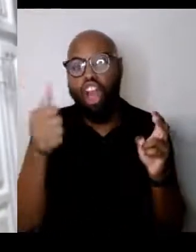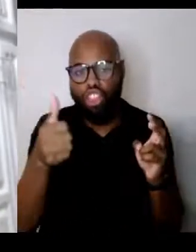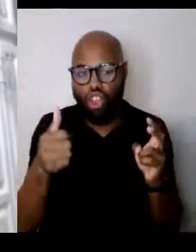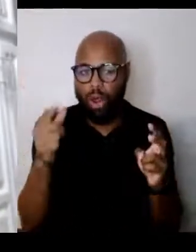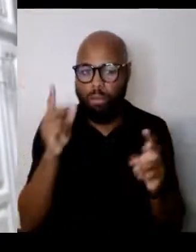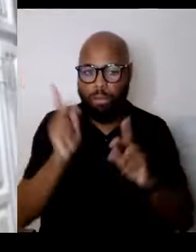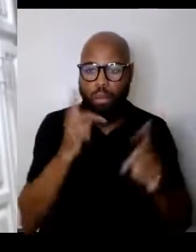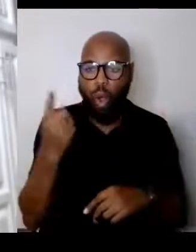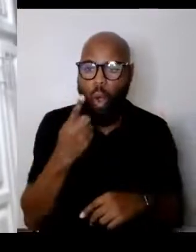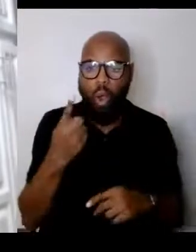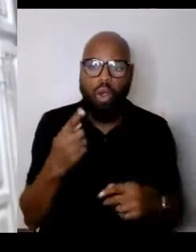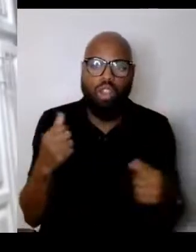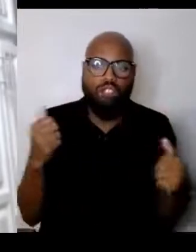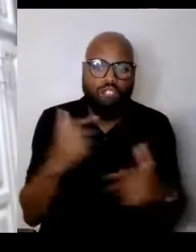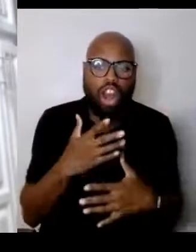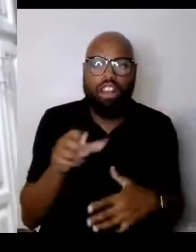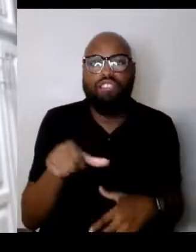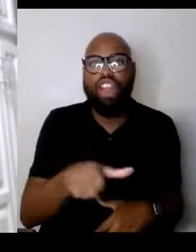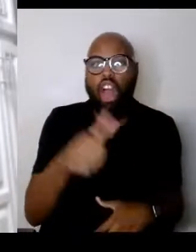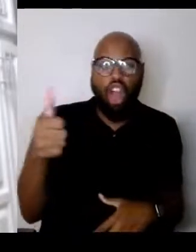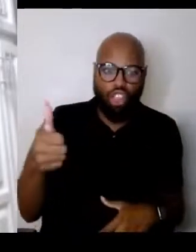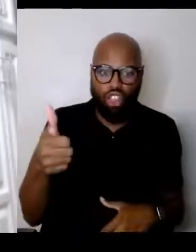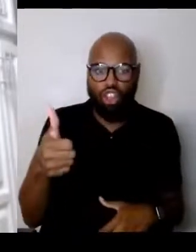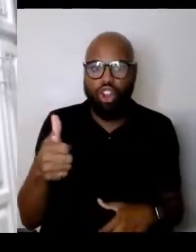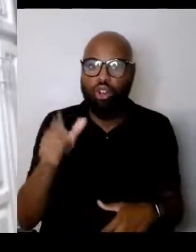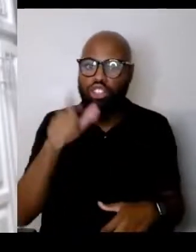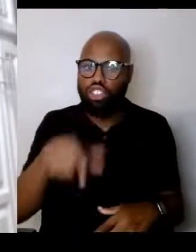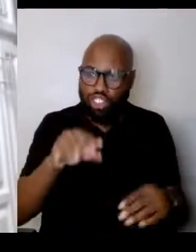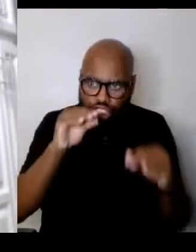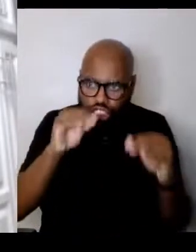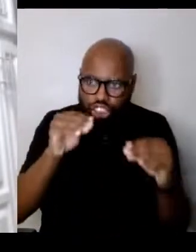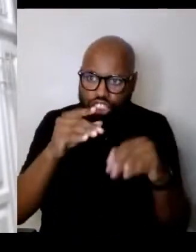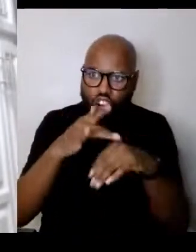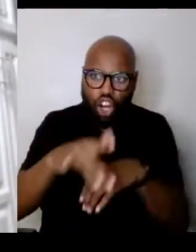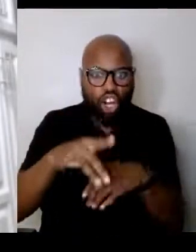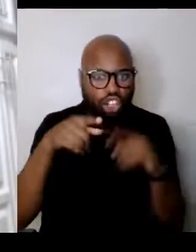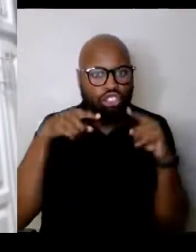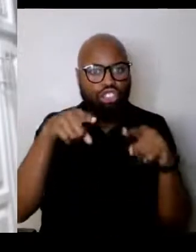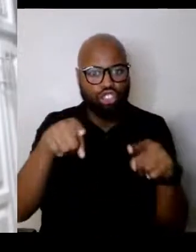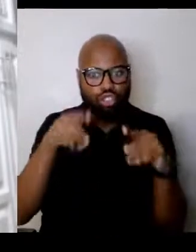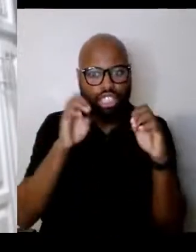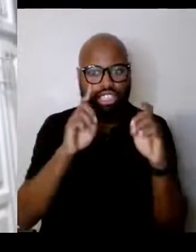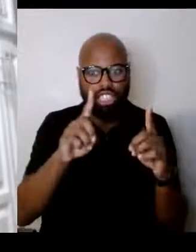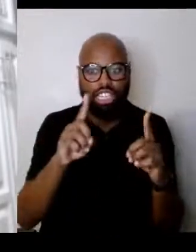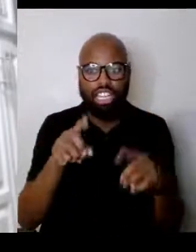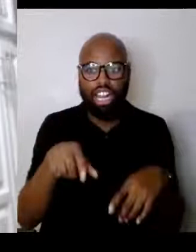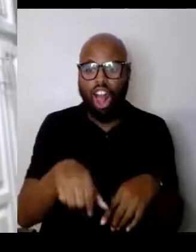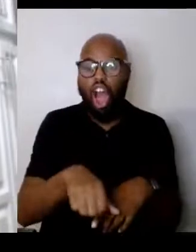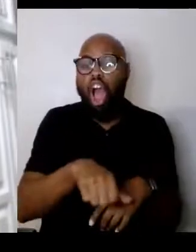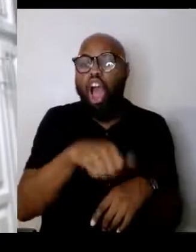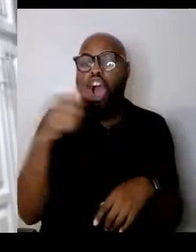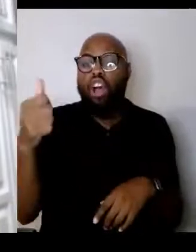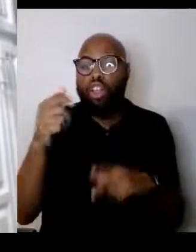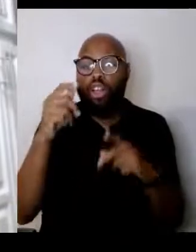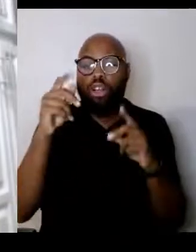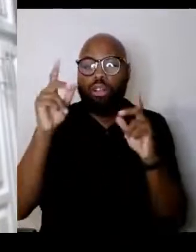And if you teach early through education that the other isn't an other, but the same,